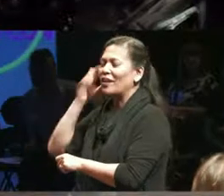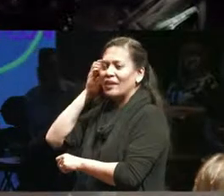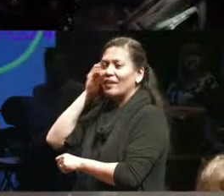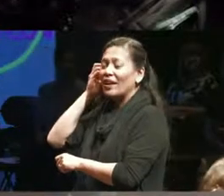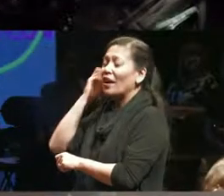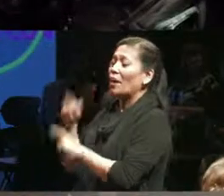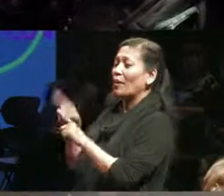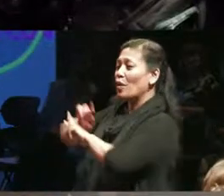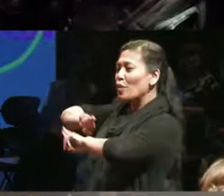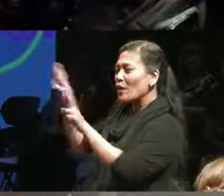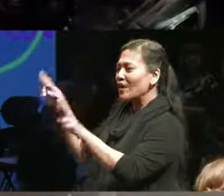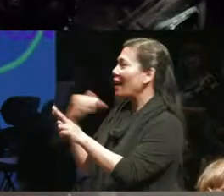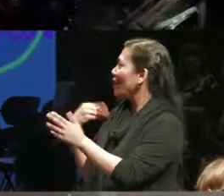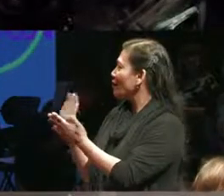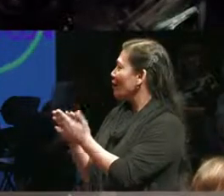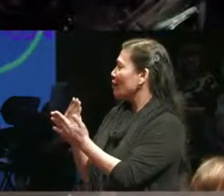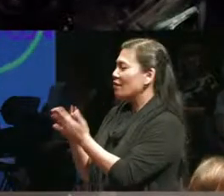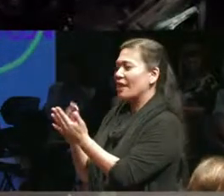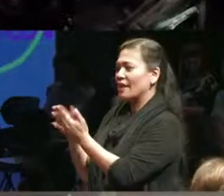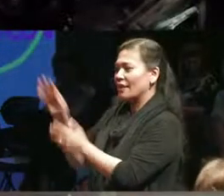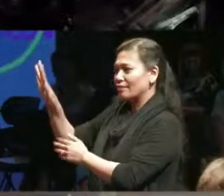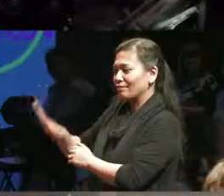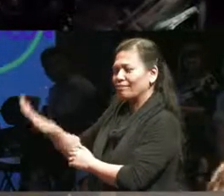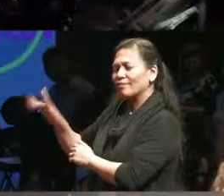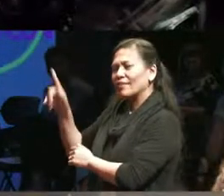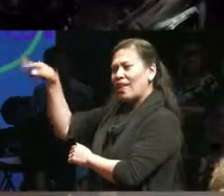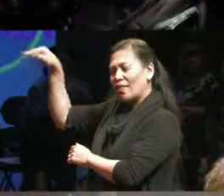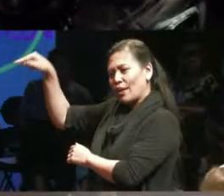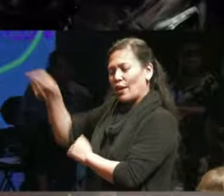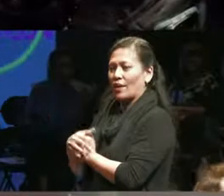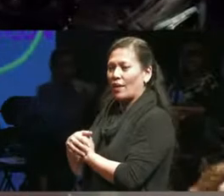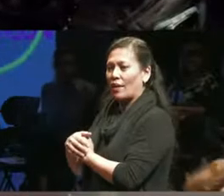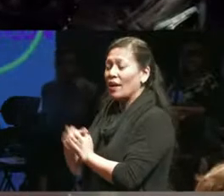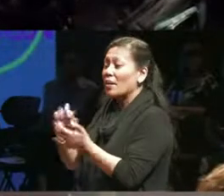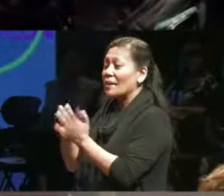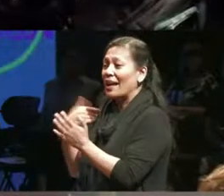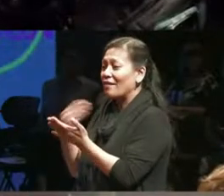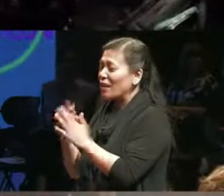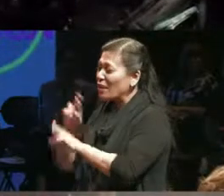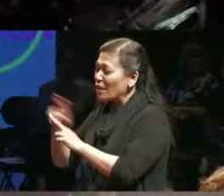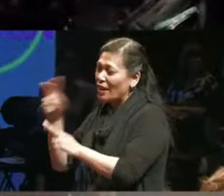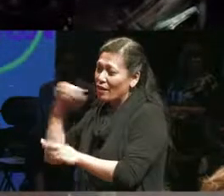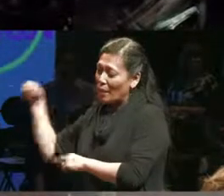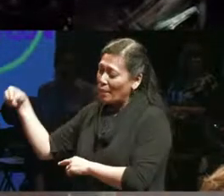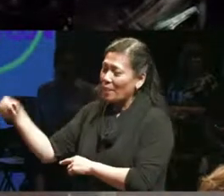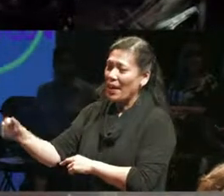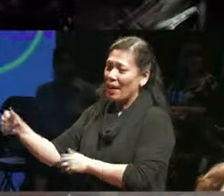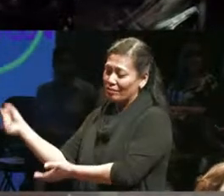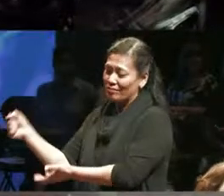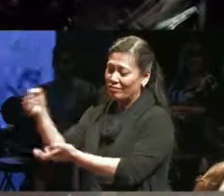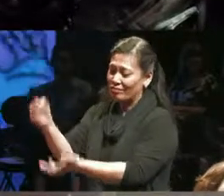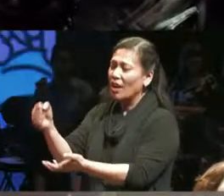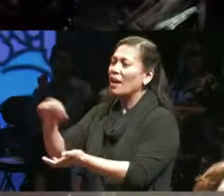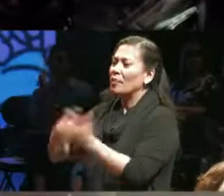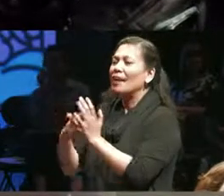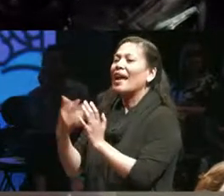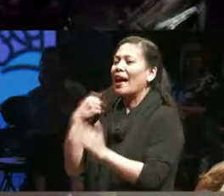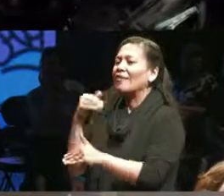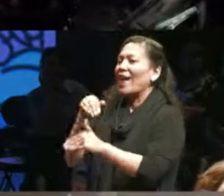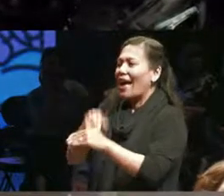funding to pay for whatever they need to have access to work access to work and